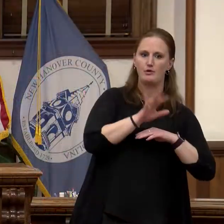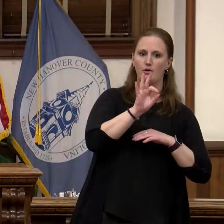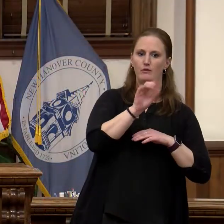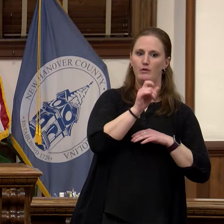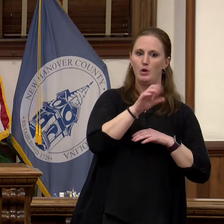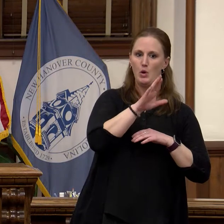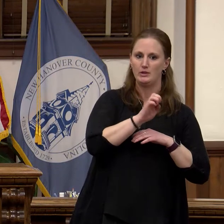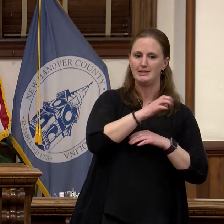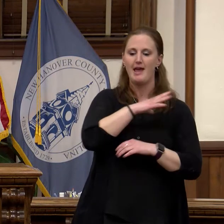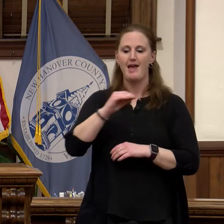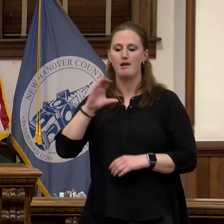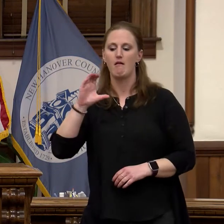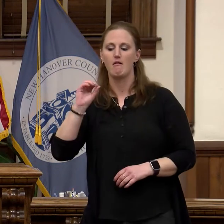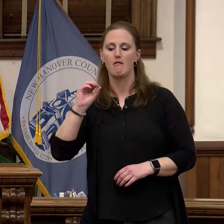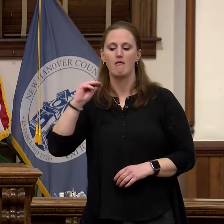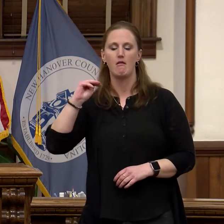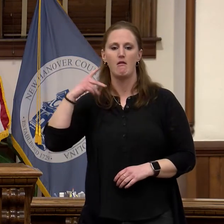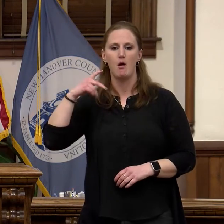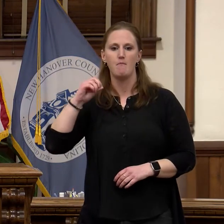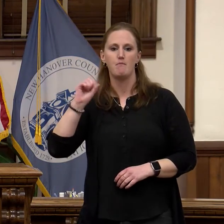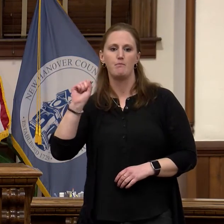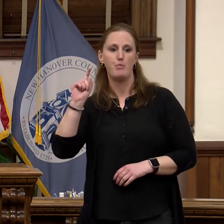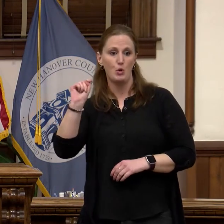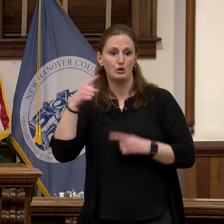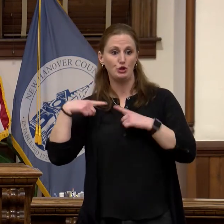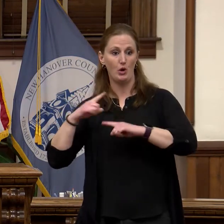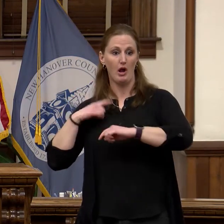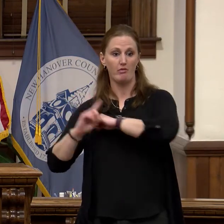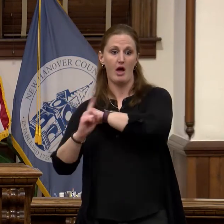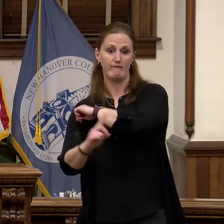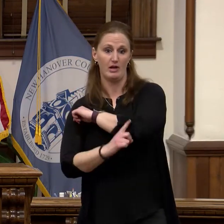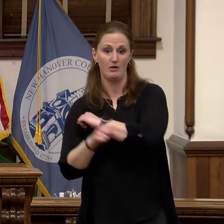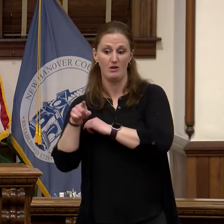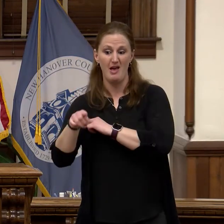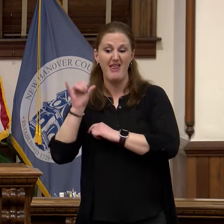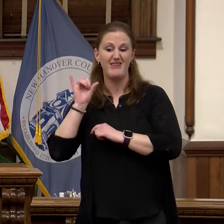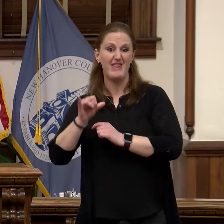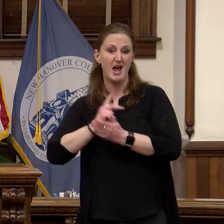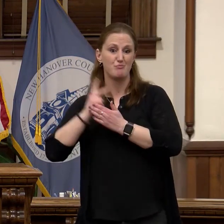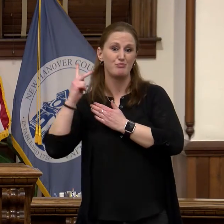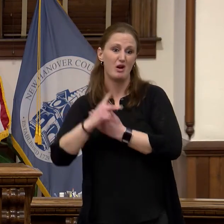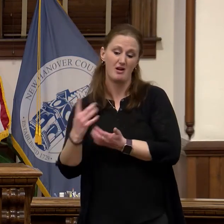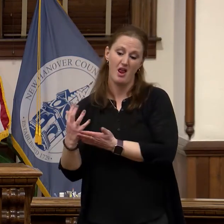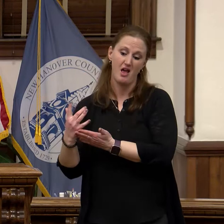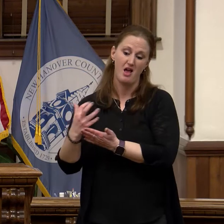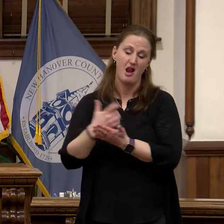landfill. This program has generated more than a hundred and fifty cubic yards of